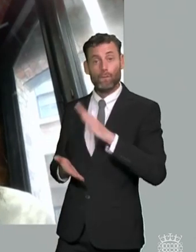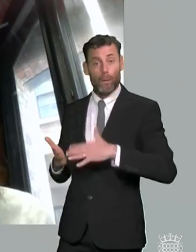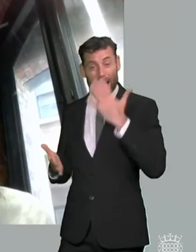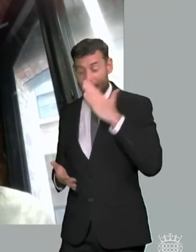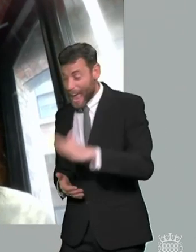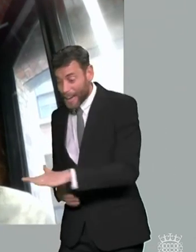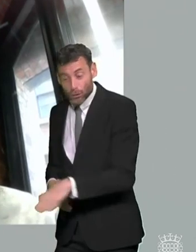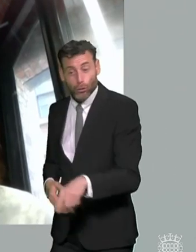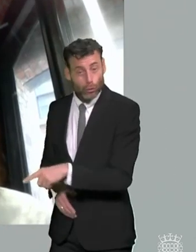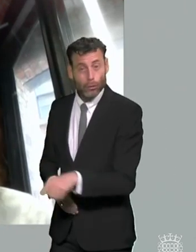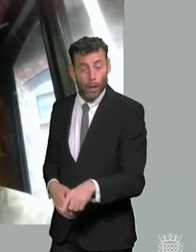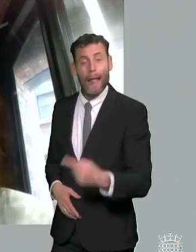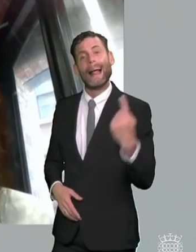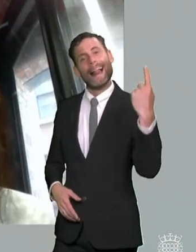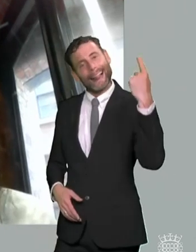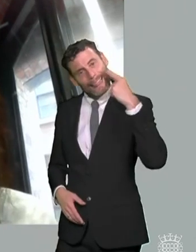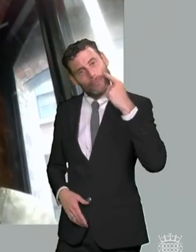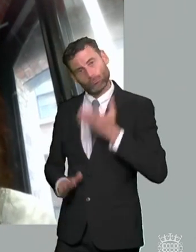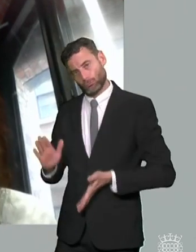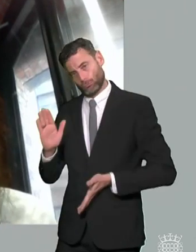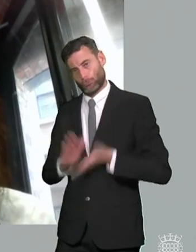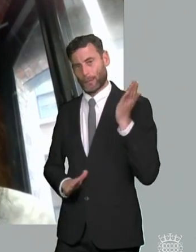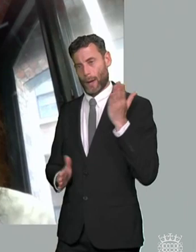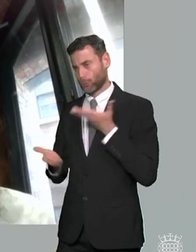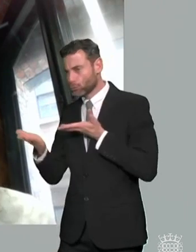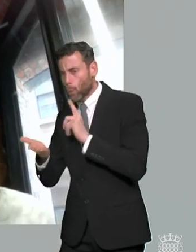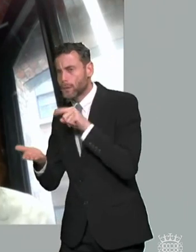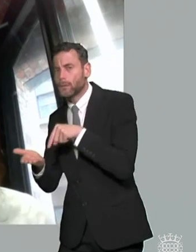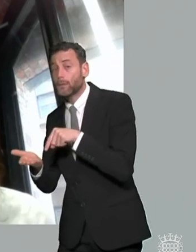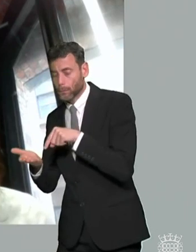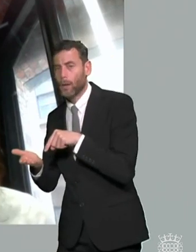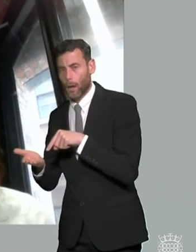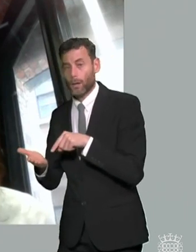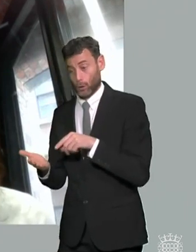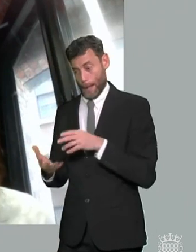early years settings dealing with at that point before it becomes more entrenched and